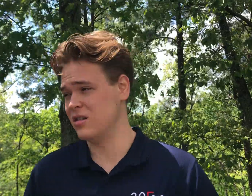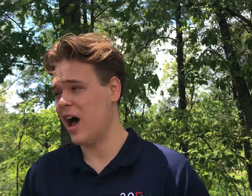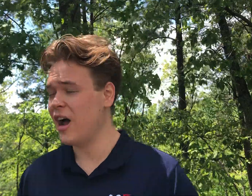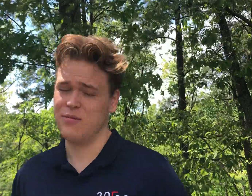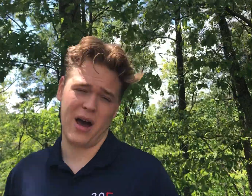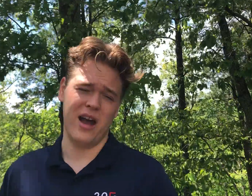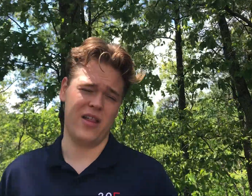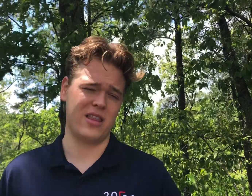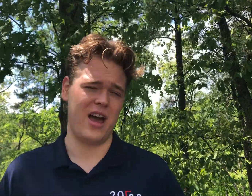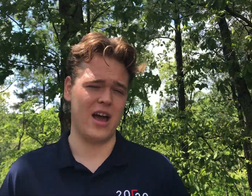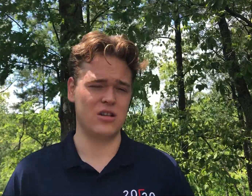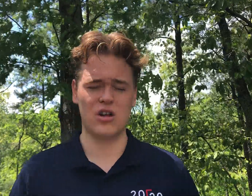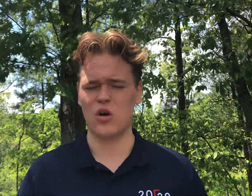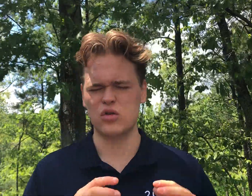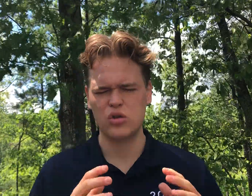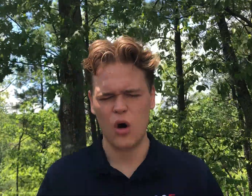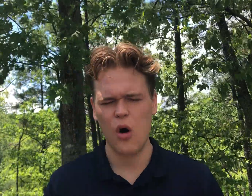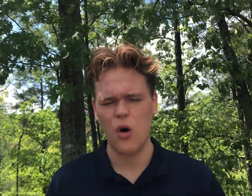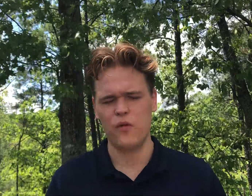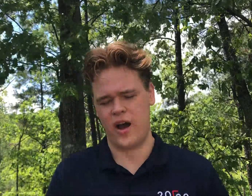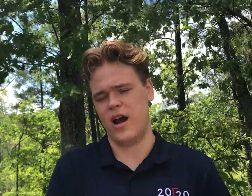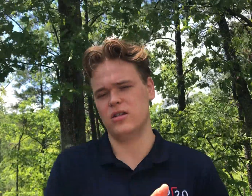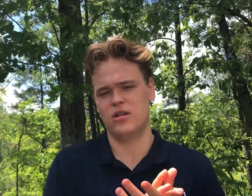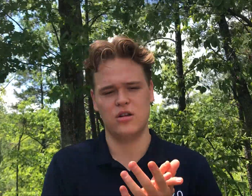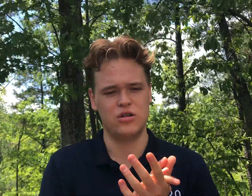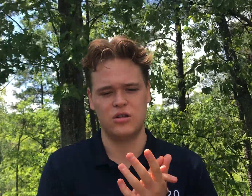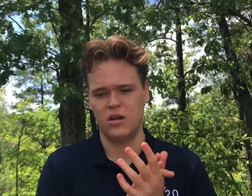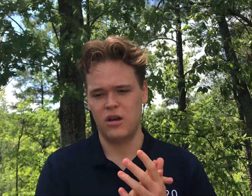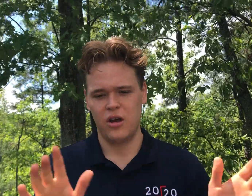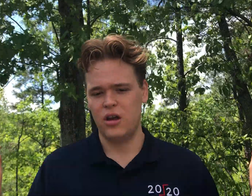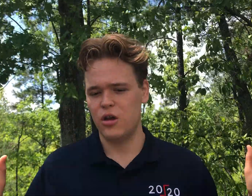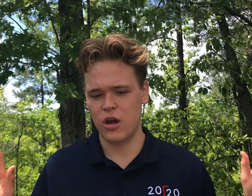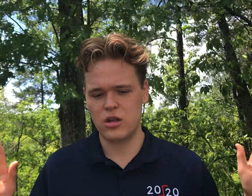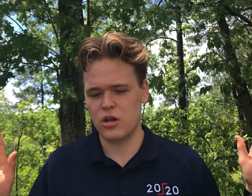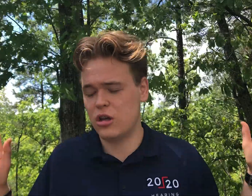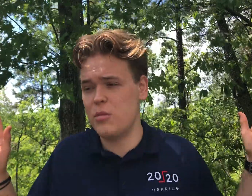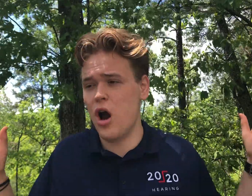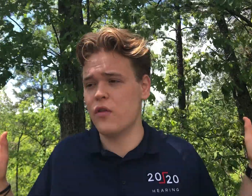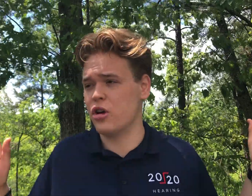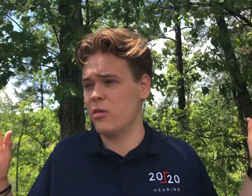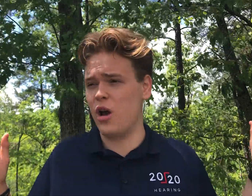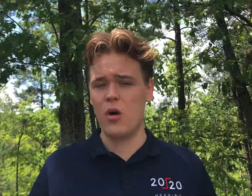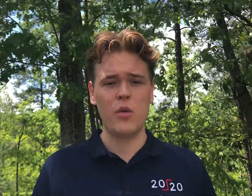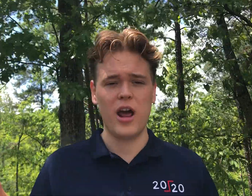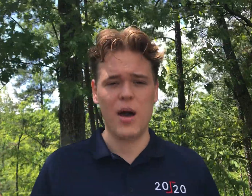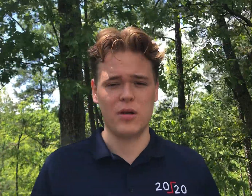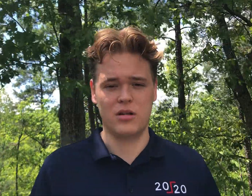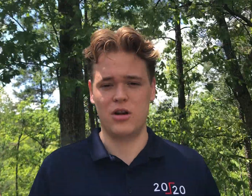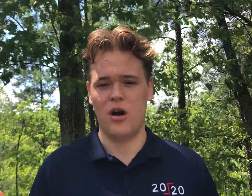it's just gonna slide by like that, it's gonna go so fast, it's just going to be over and you're gonna be like, wait, what happened?